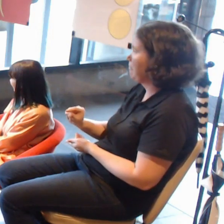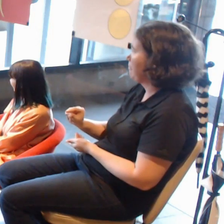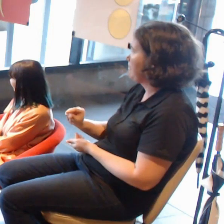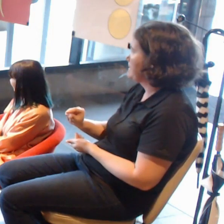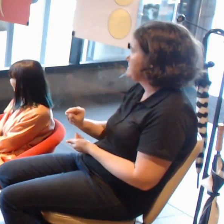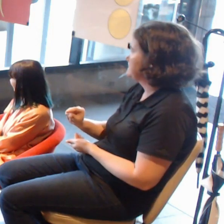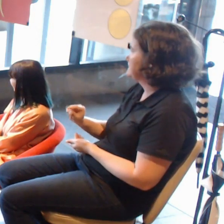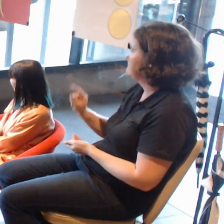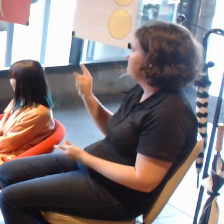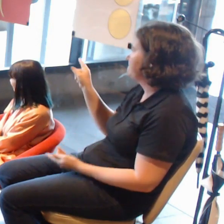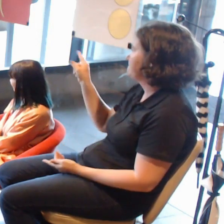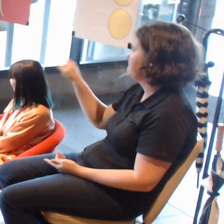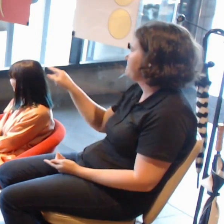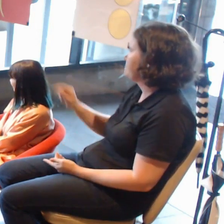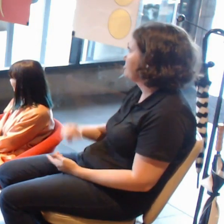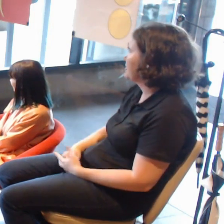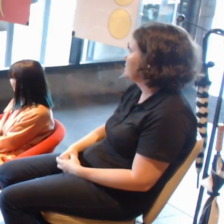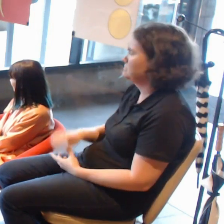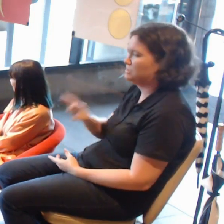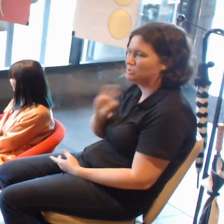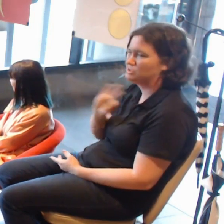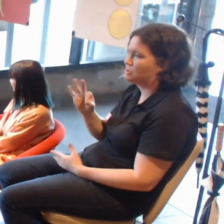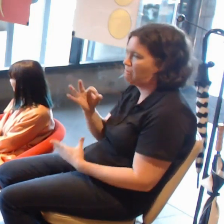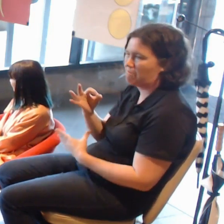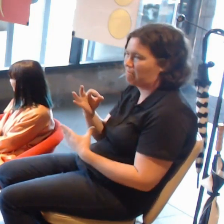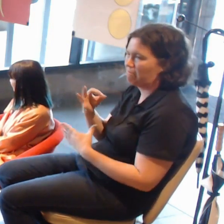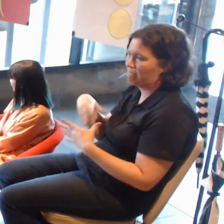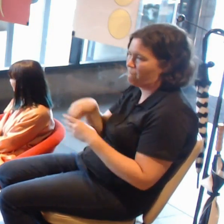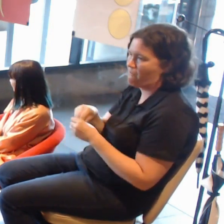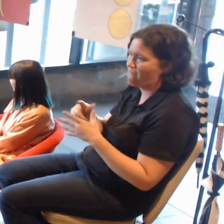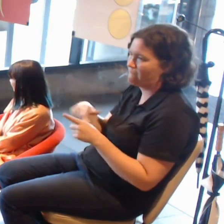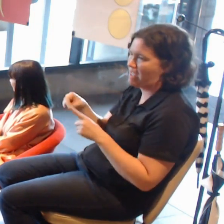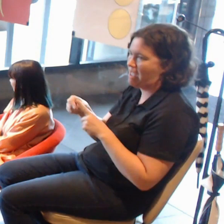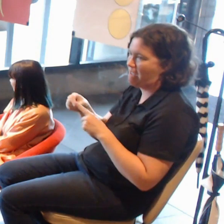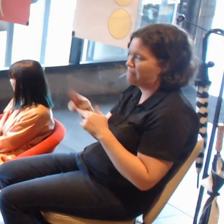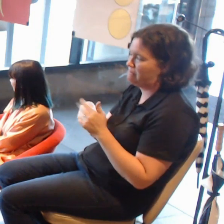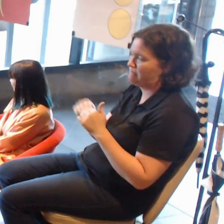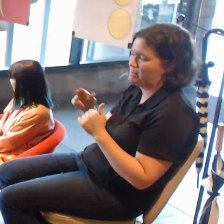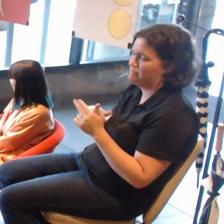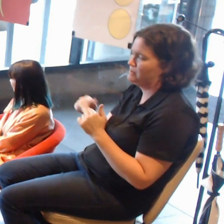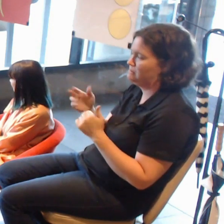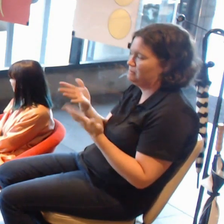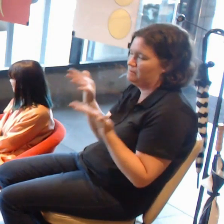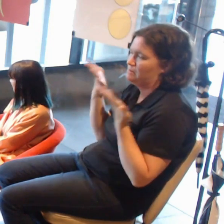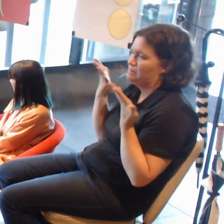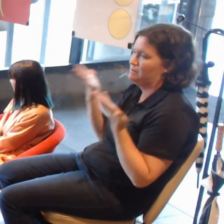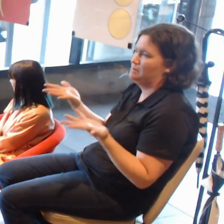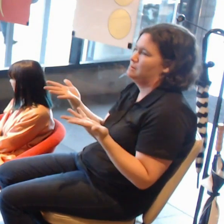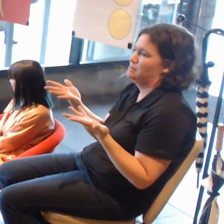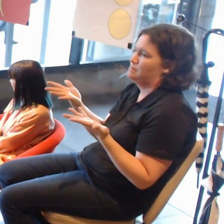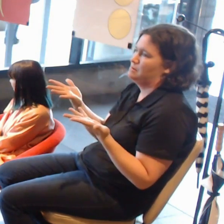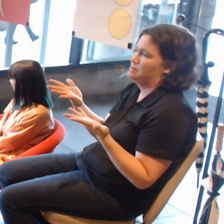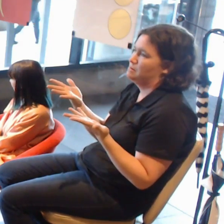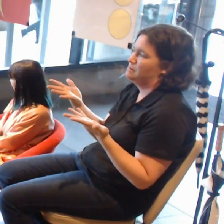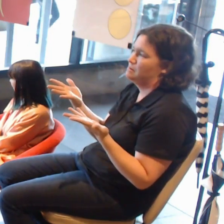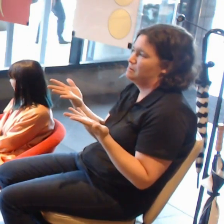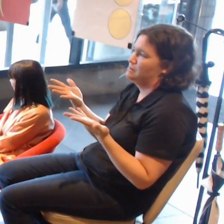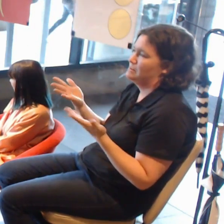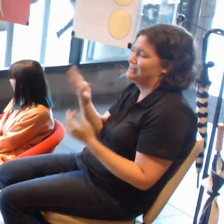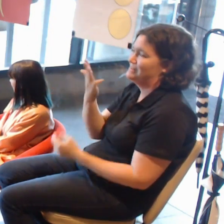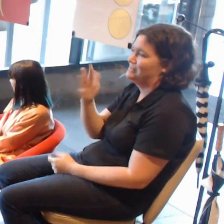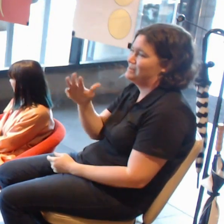In all seriousness, app development these days is 99.9% of people not making money.